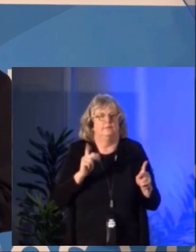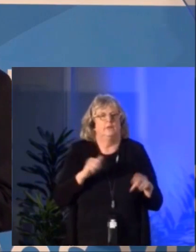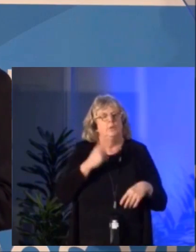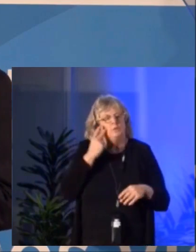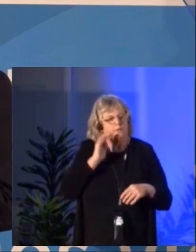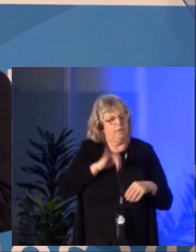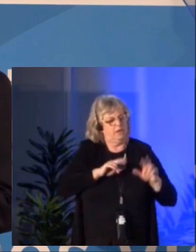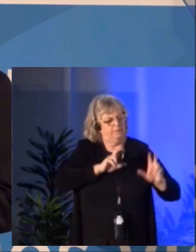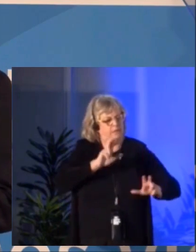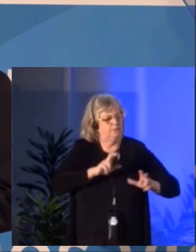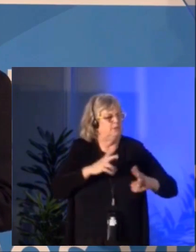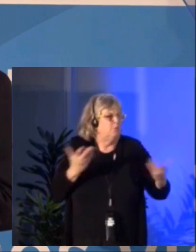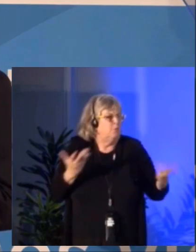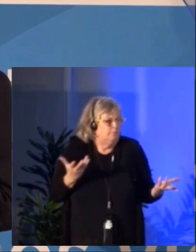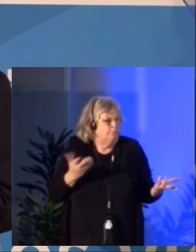Let's take a minute to look at these investments.